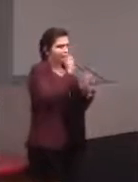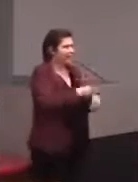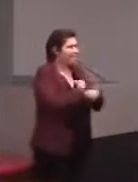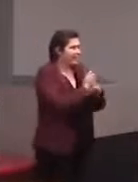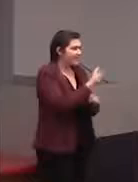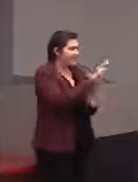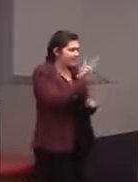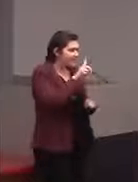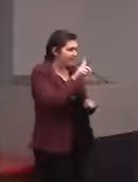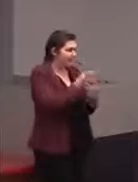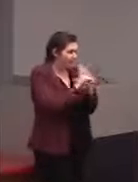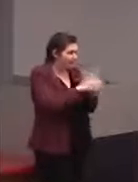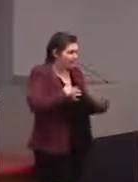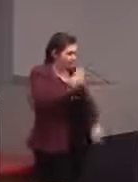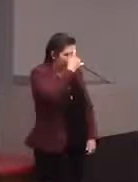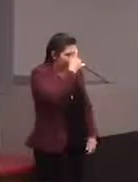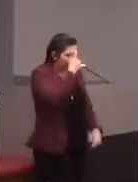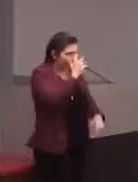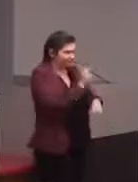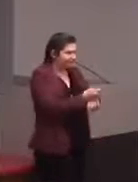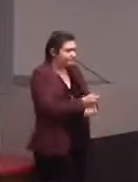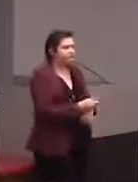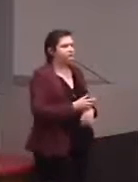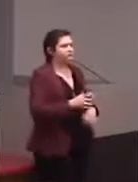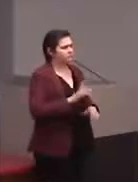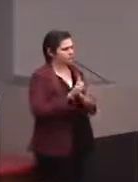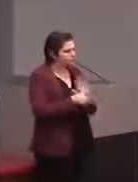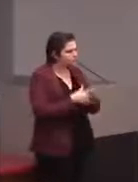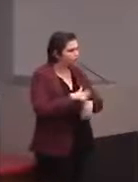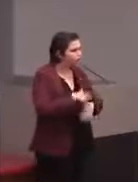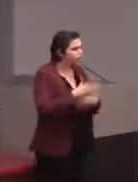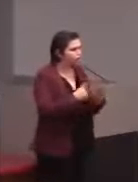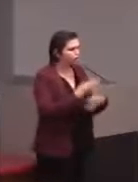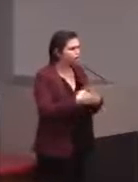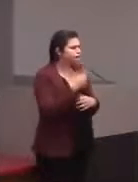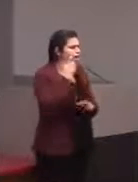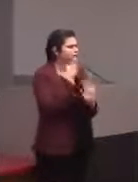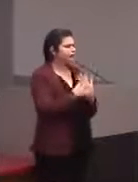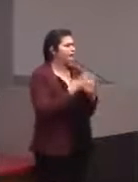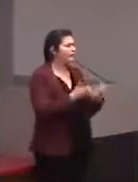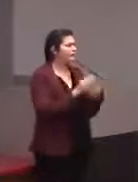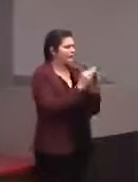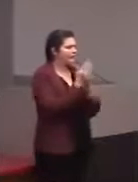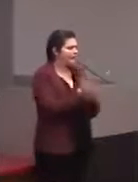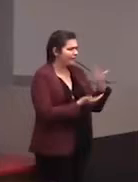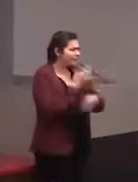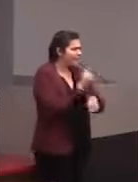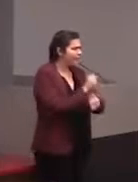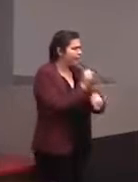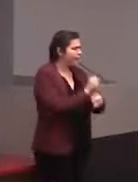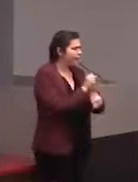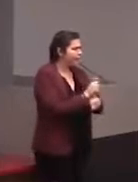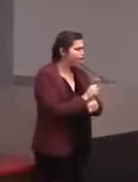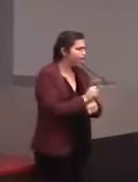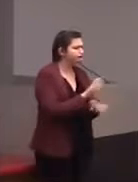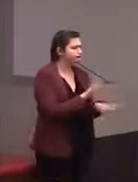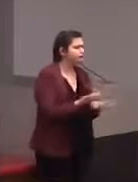of my brain and it was just super, super cool. And then after a while, I realized that I wanted to do something that was more hands-on that was still cool and interesting and sciencey but still,